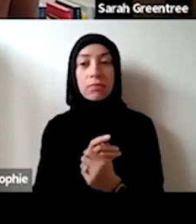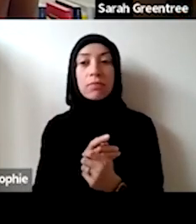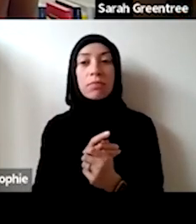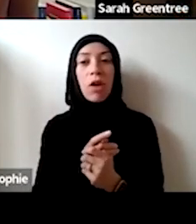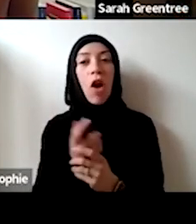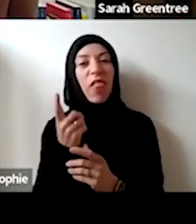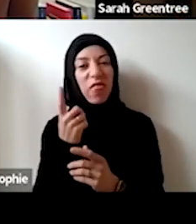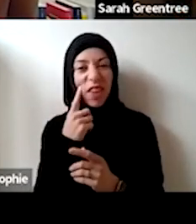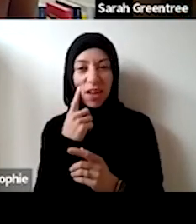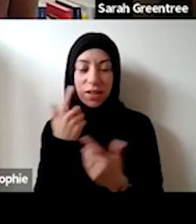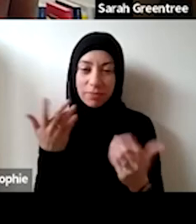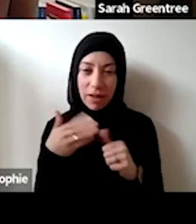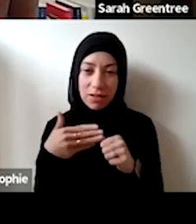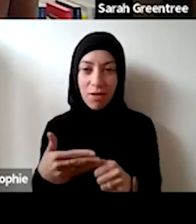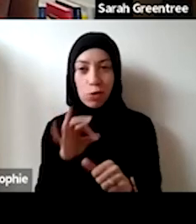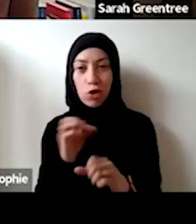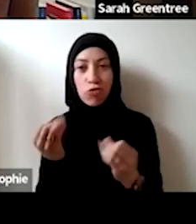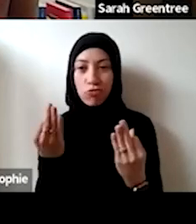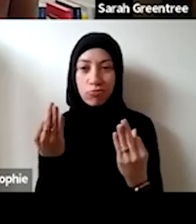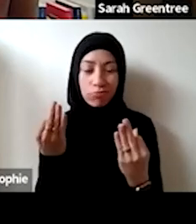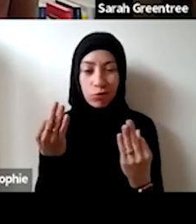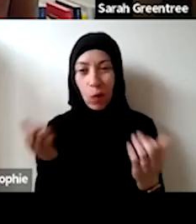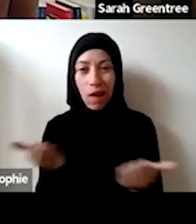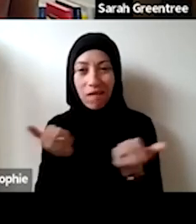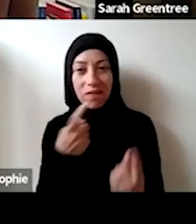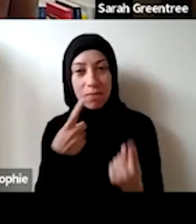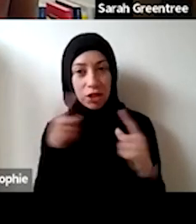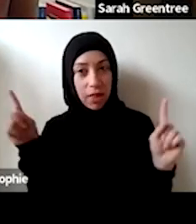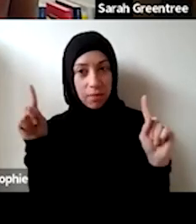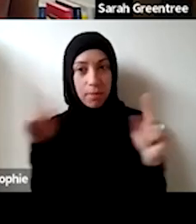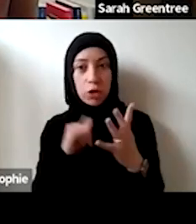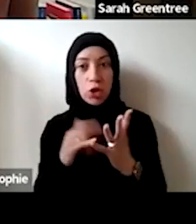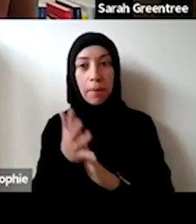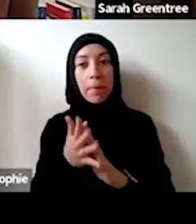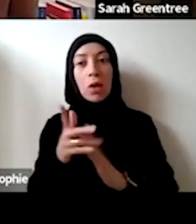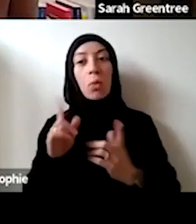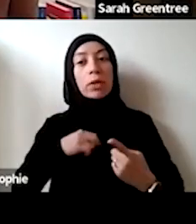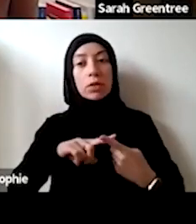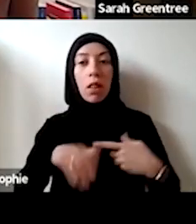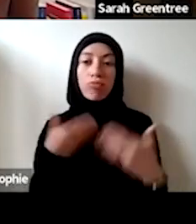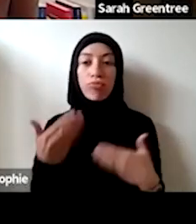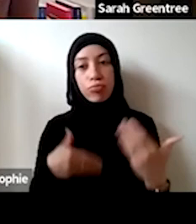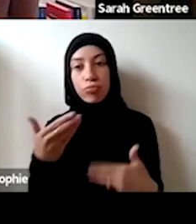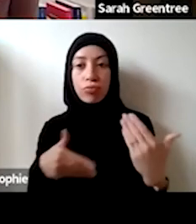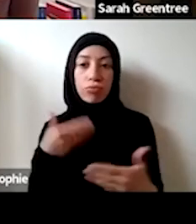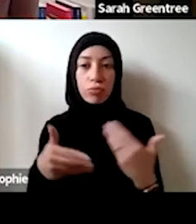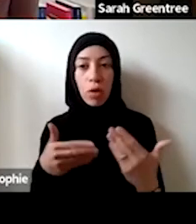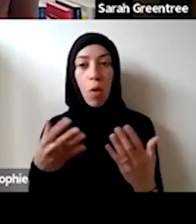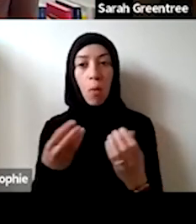I think I fall back onto the earlier comment I made is that we don't really have any information on that at this stage. And so we're kind of operating within the within the context. Of